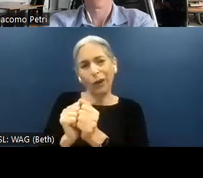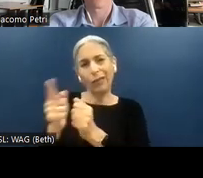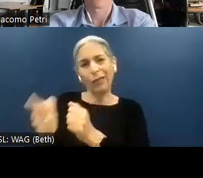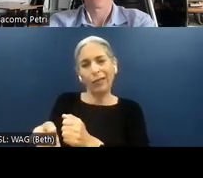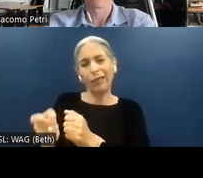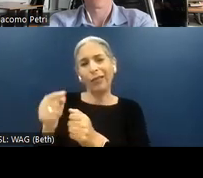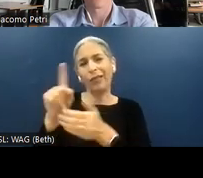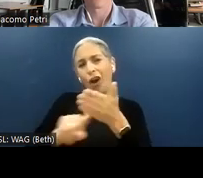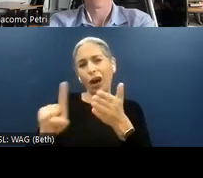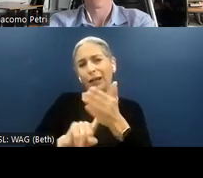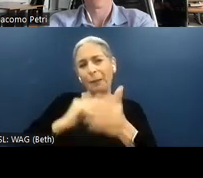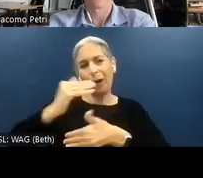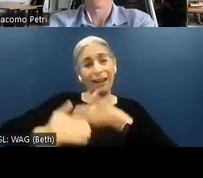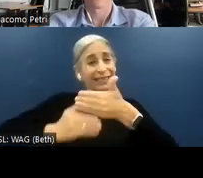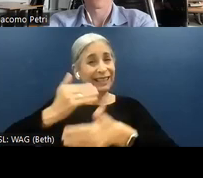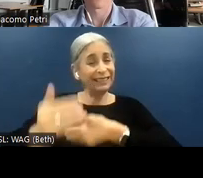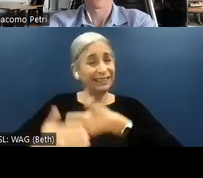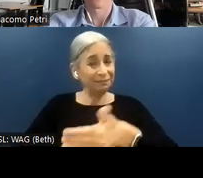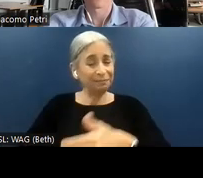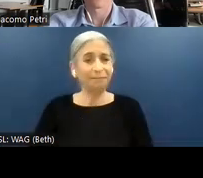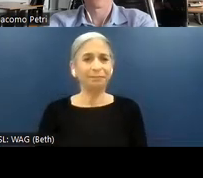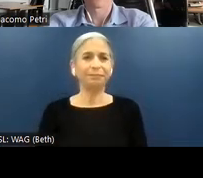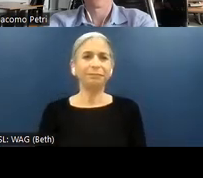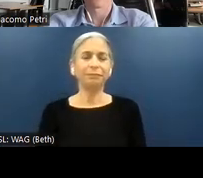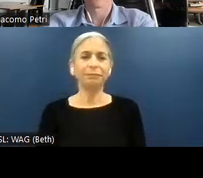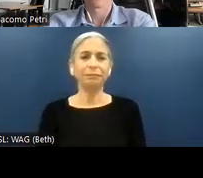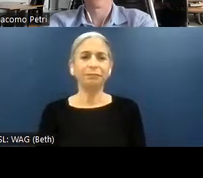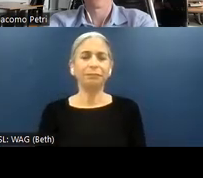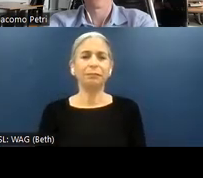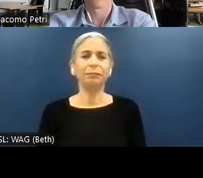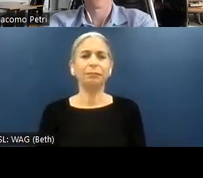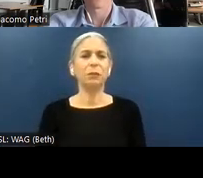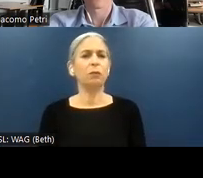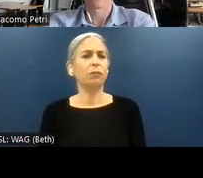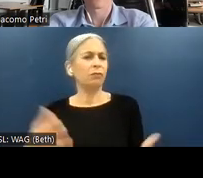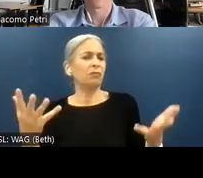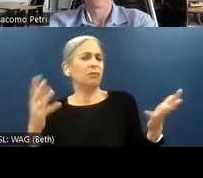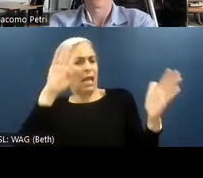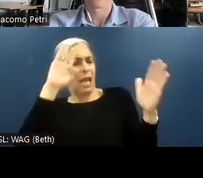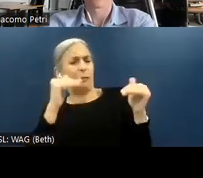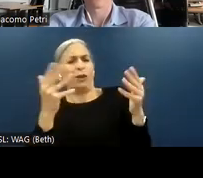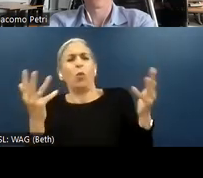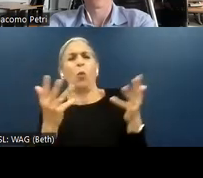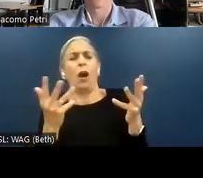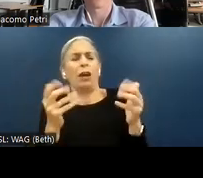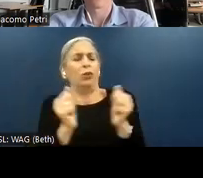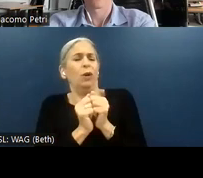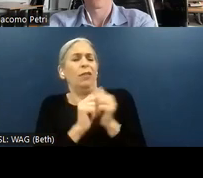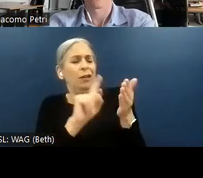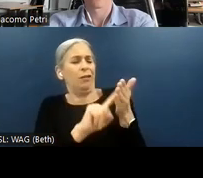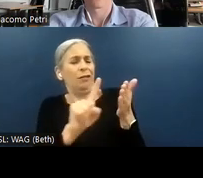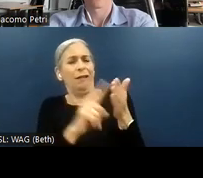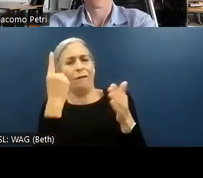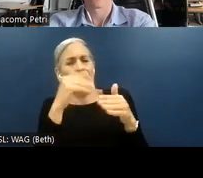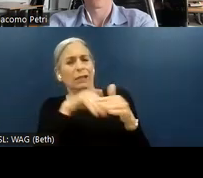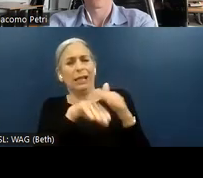process. So what to expect from an accessibility audit?